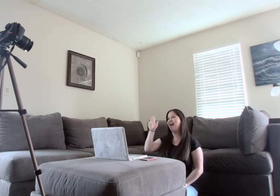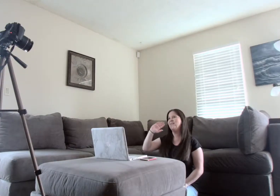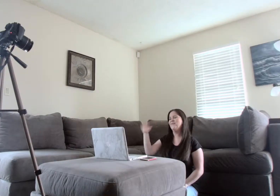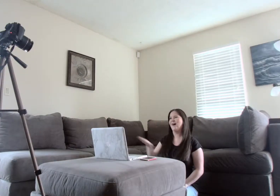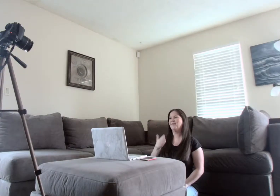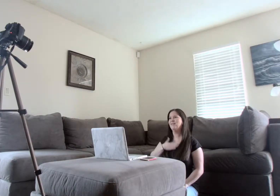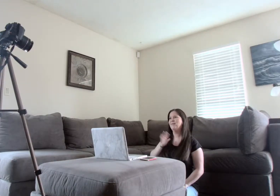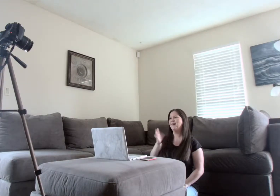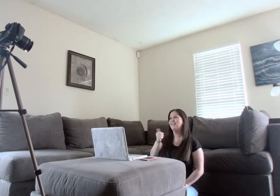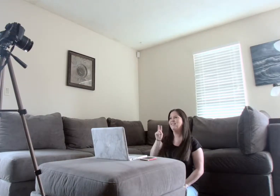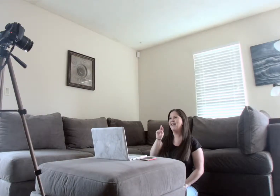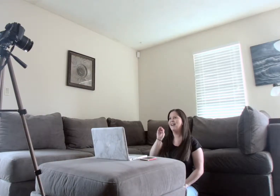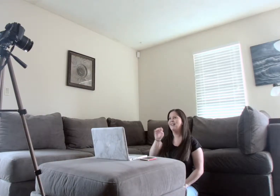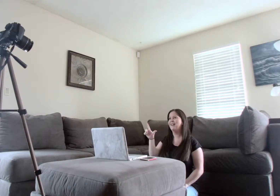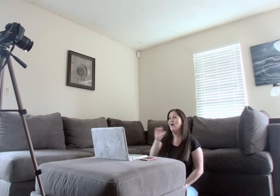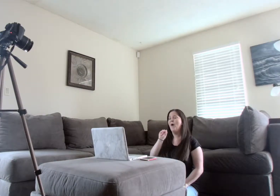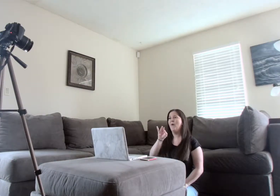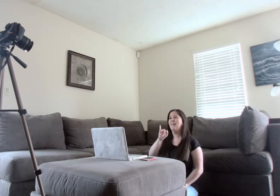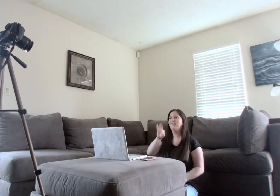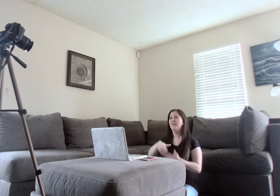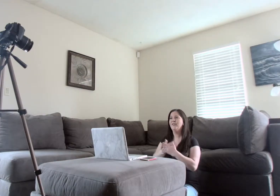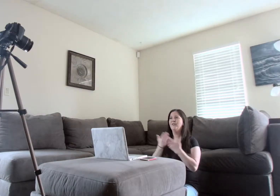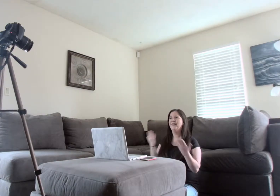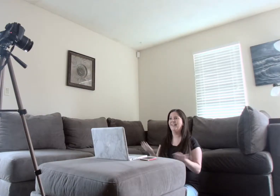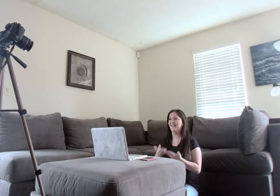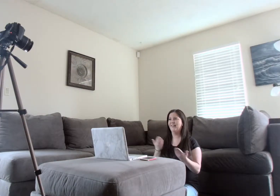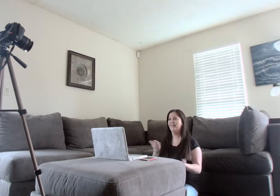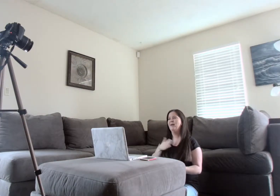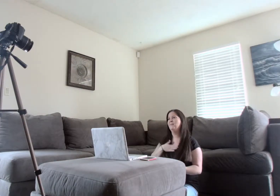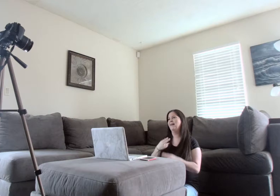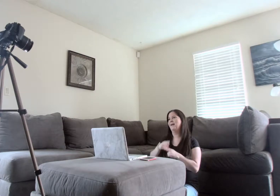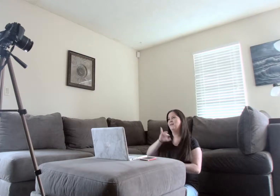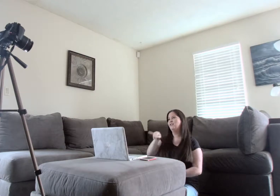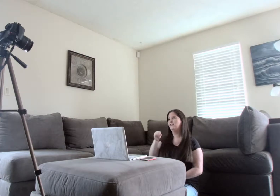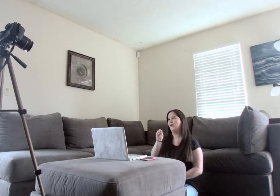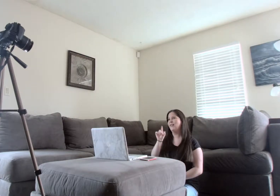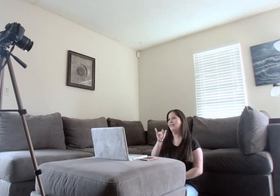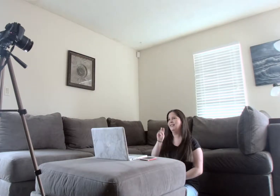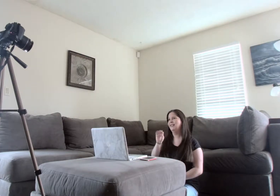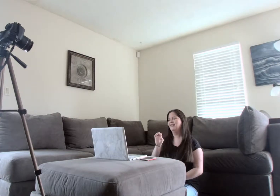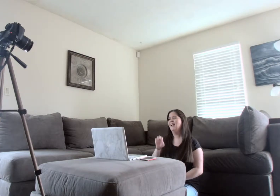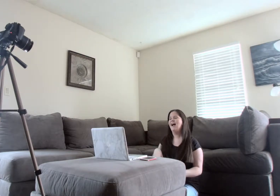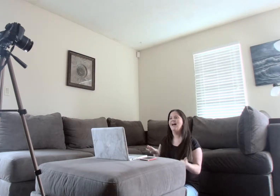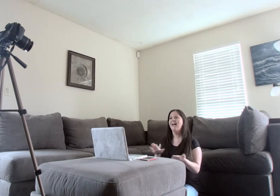Hi welcome to my channel or if you're new here my name is Joeline